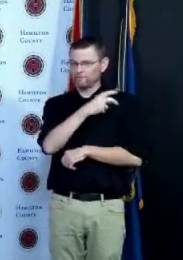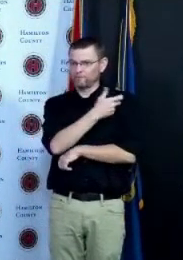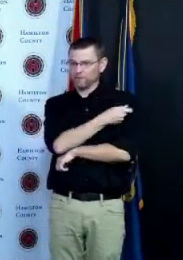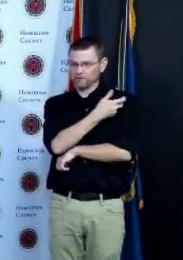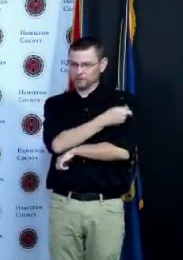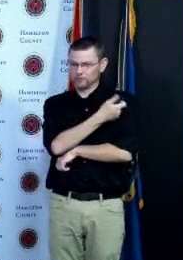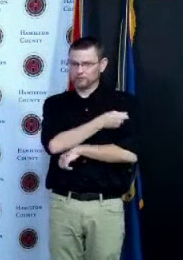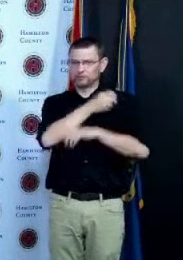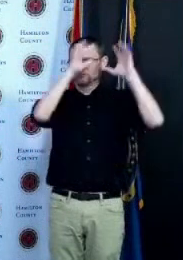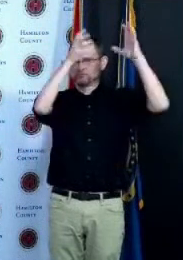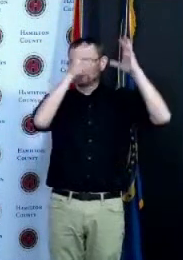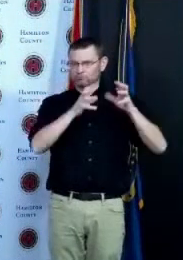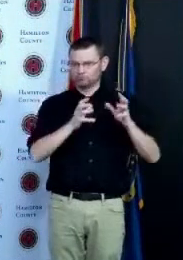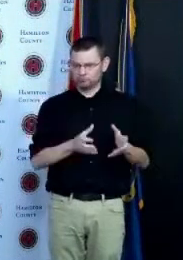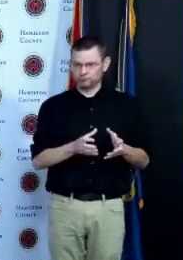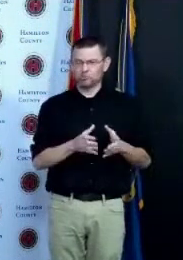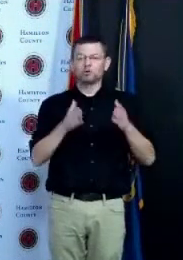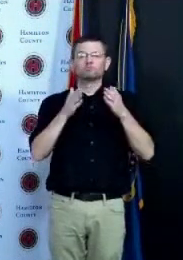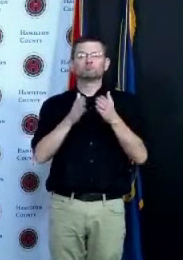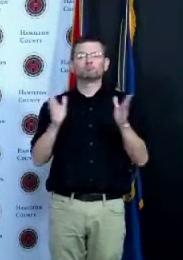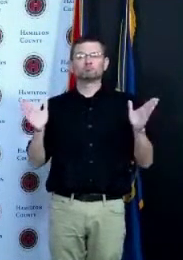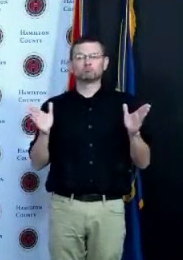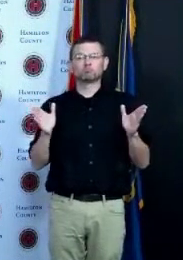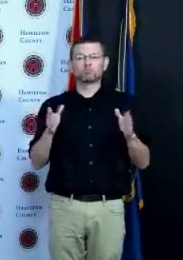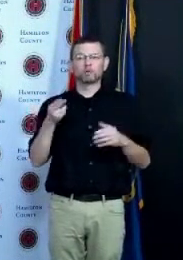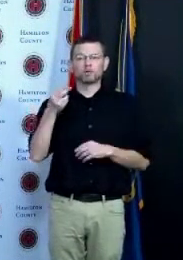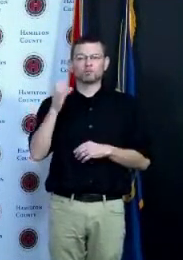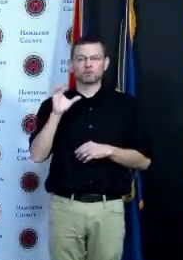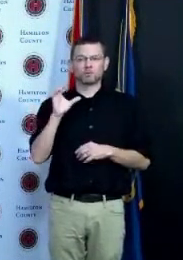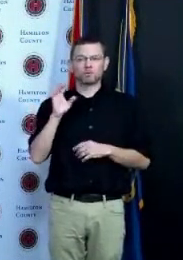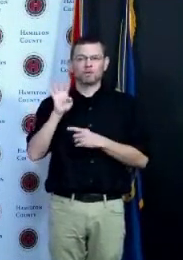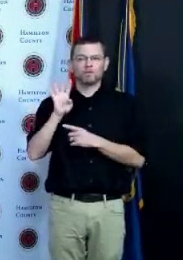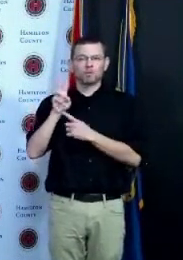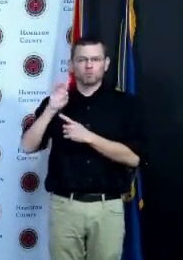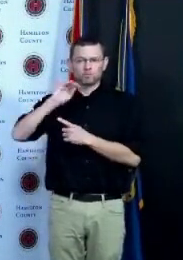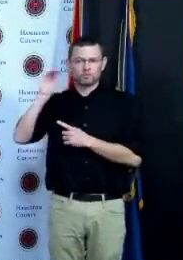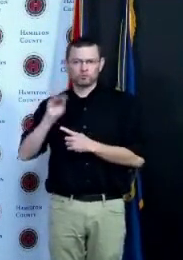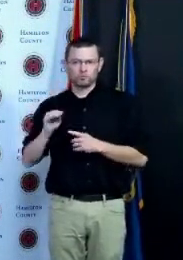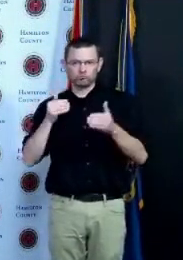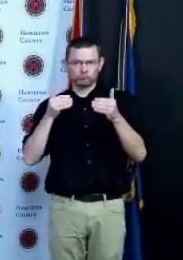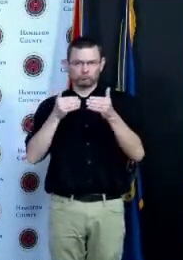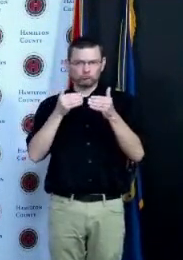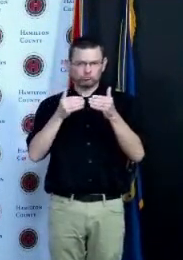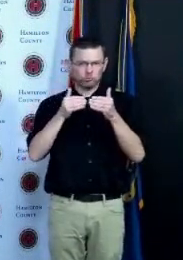overall in Hamilton County as mentioned nearly 42 percent of all residents have been vaccinated translating